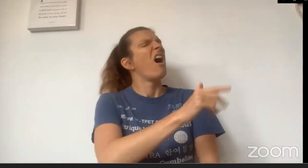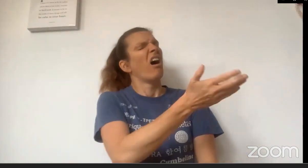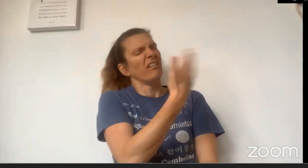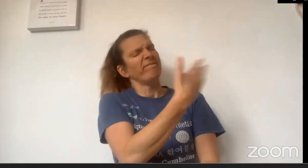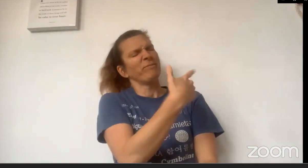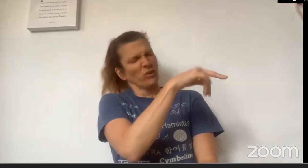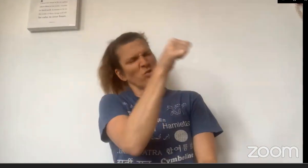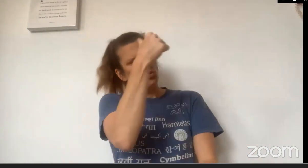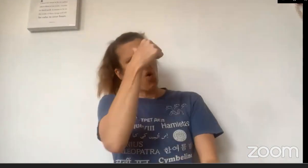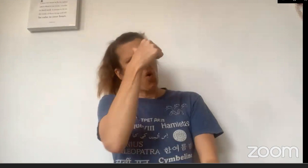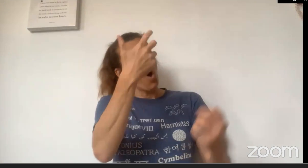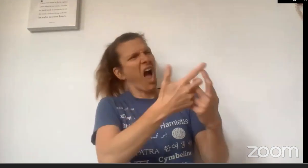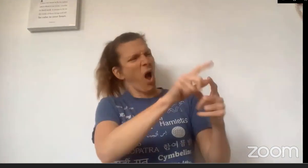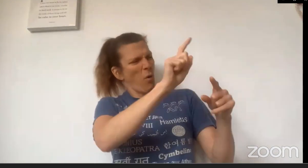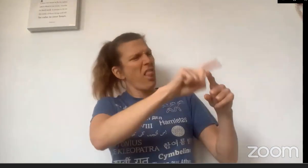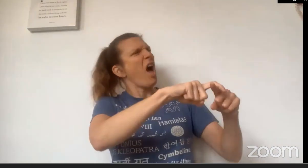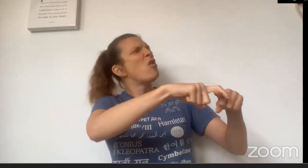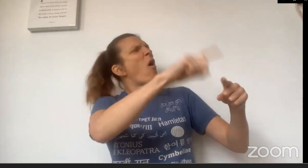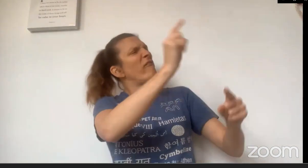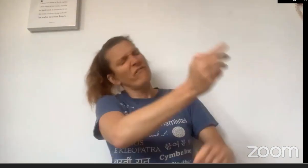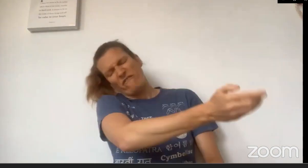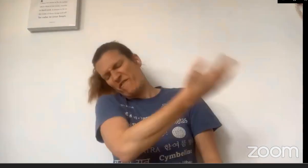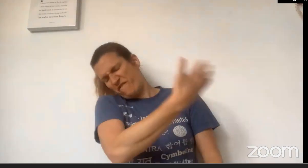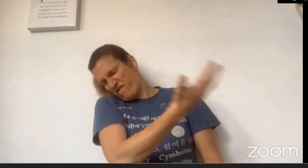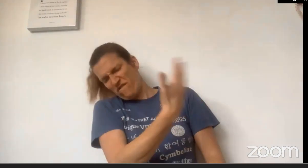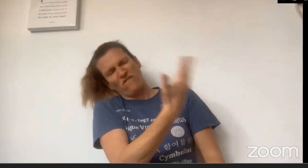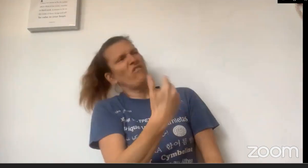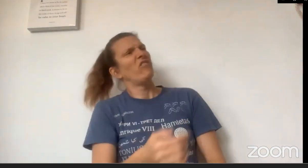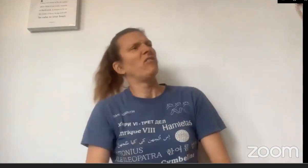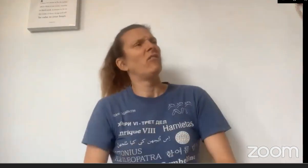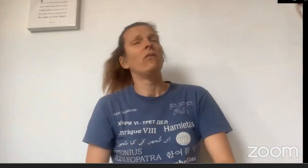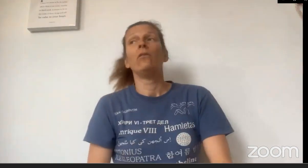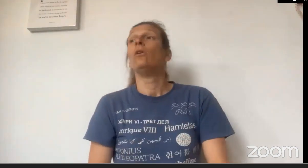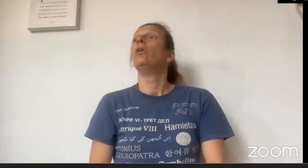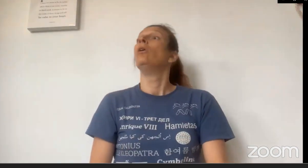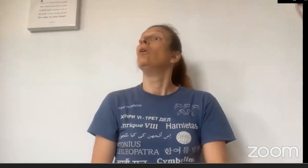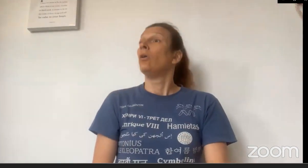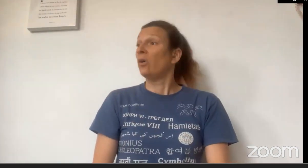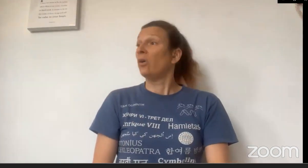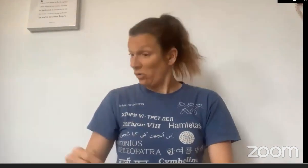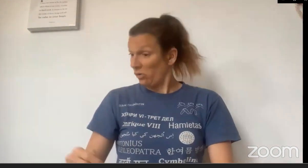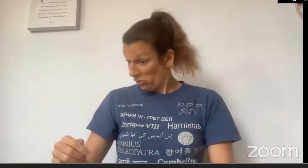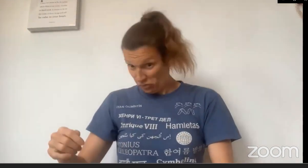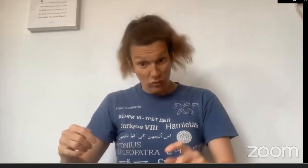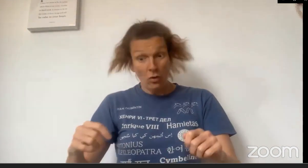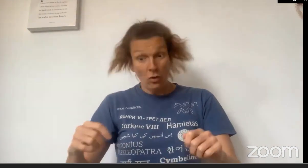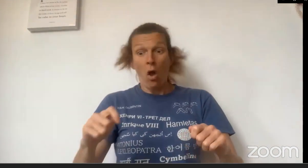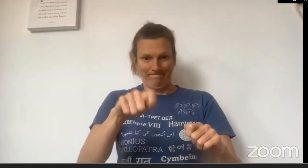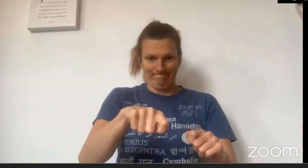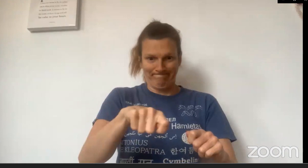"Oh yes, come in," said Grandma, "you know how to take the door off the latch."